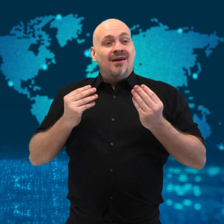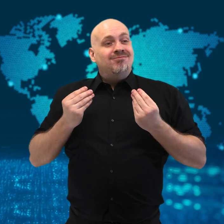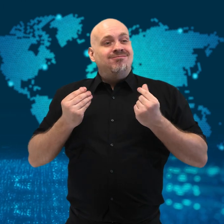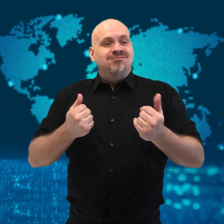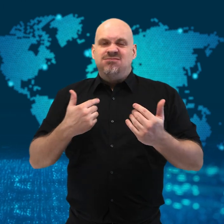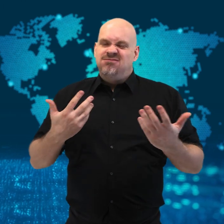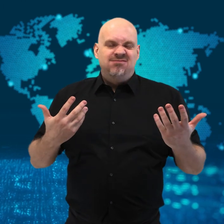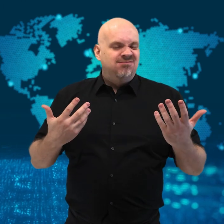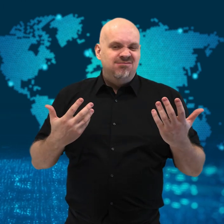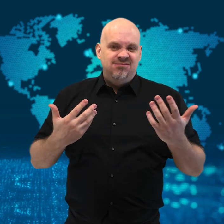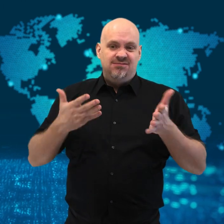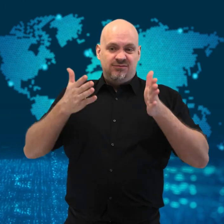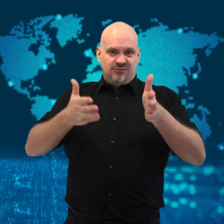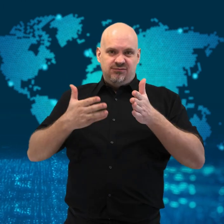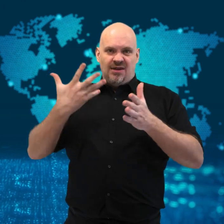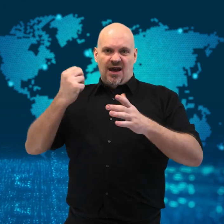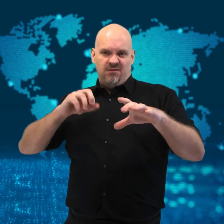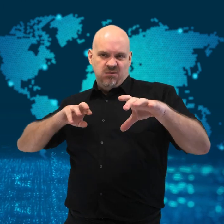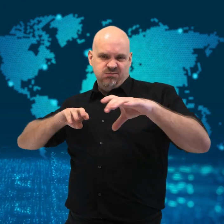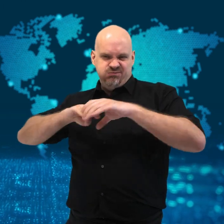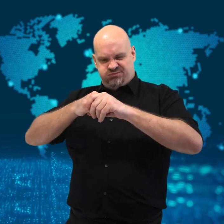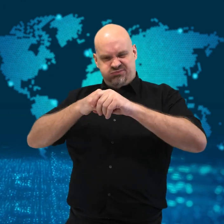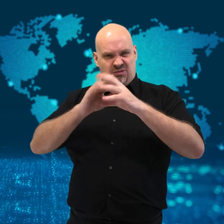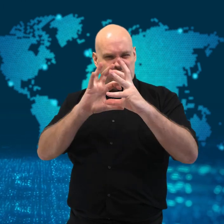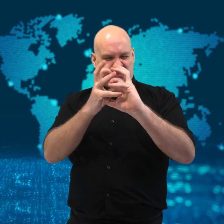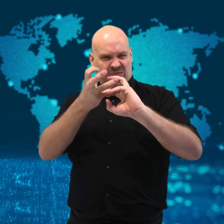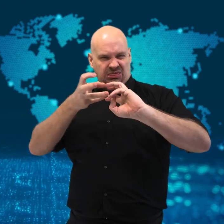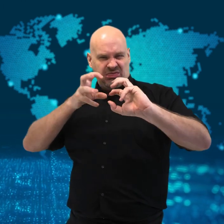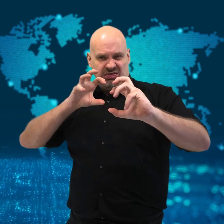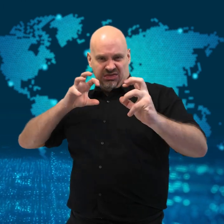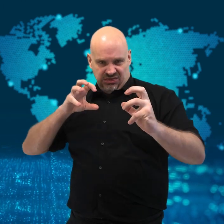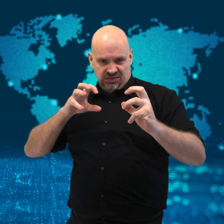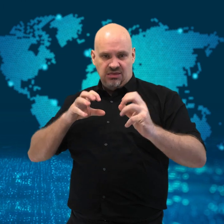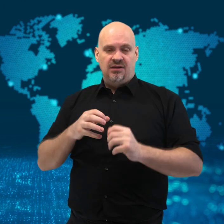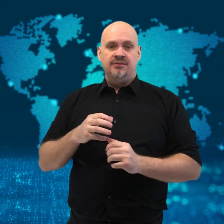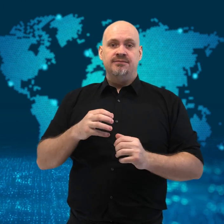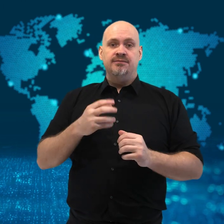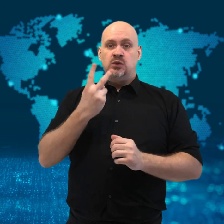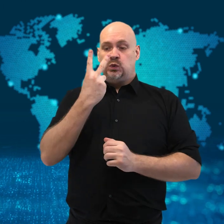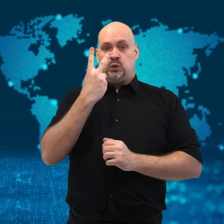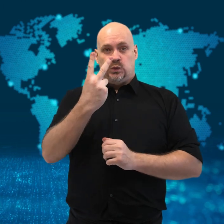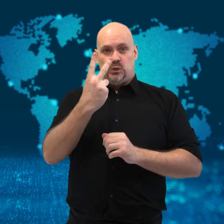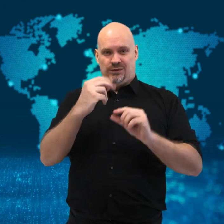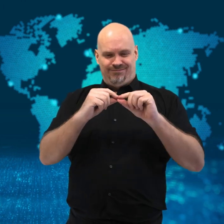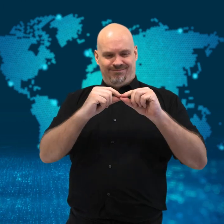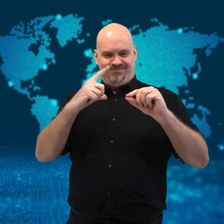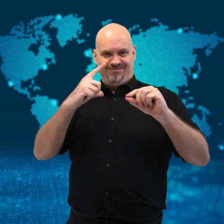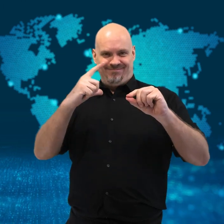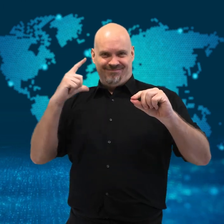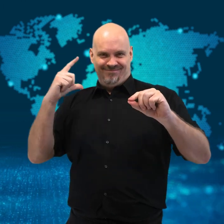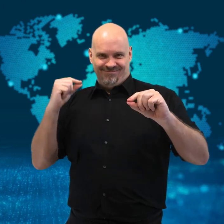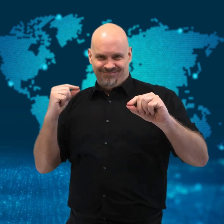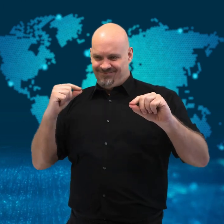Two cars of the eight-car train have been removed,